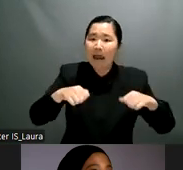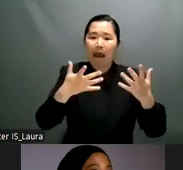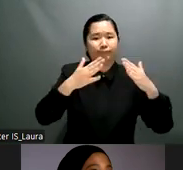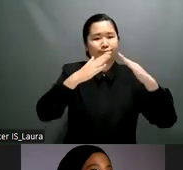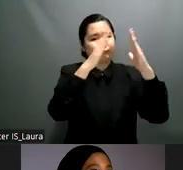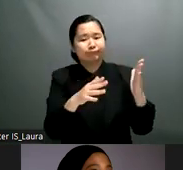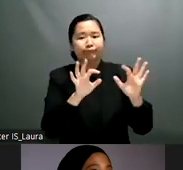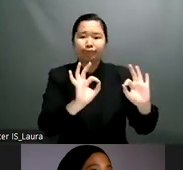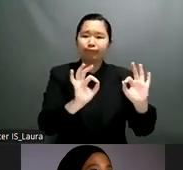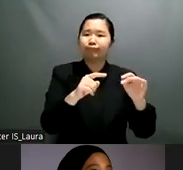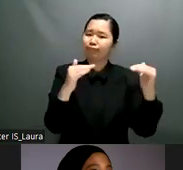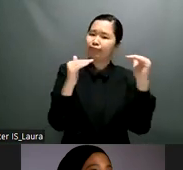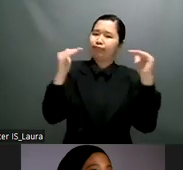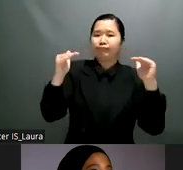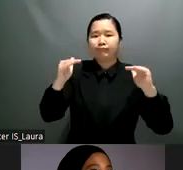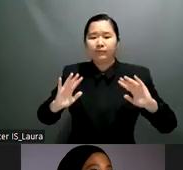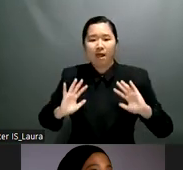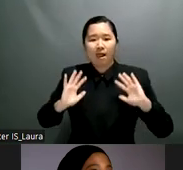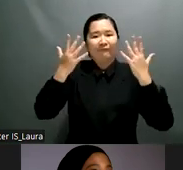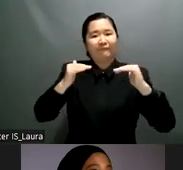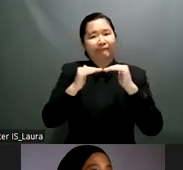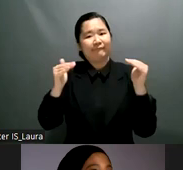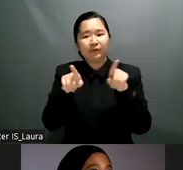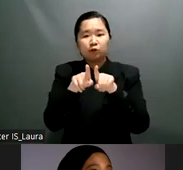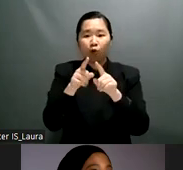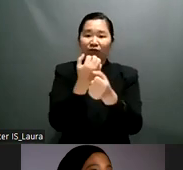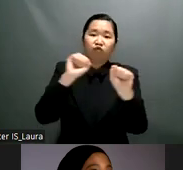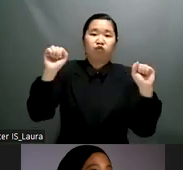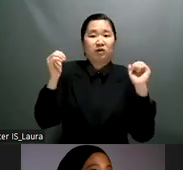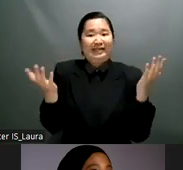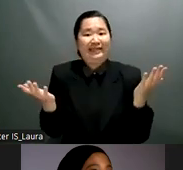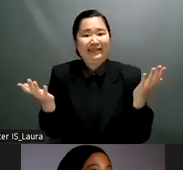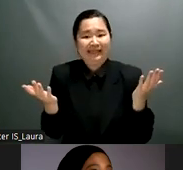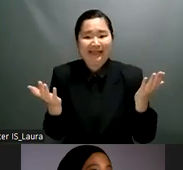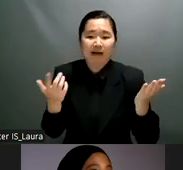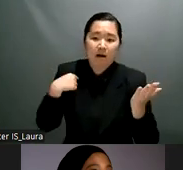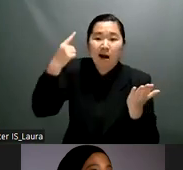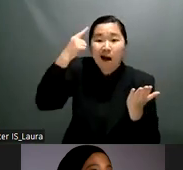because regular people get familiar with with being the president of institution